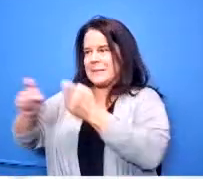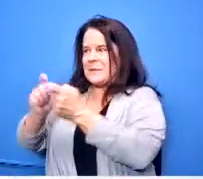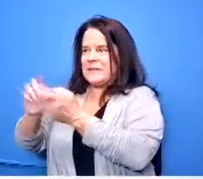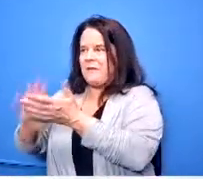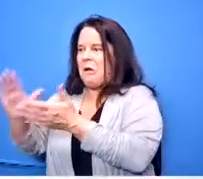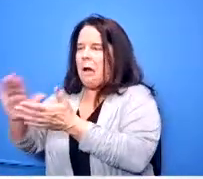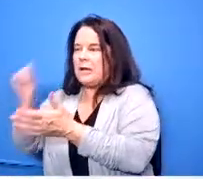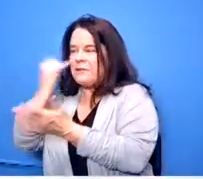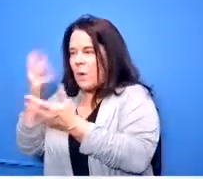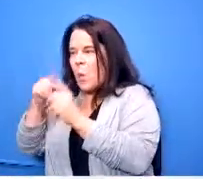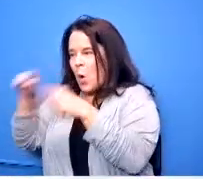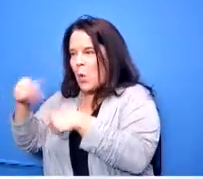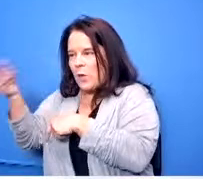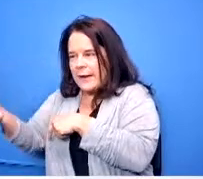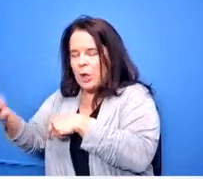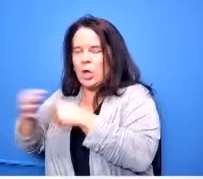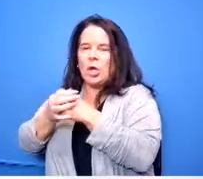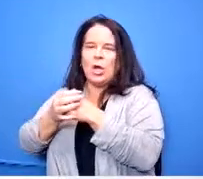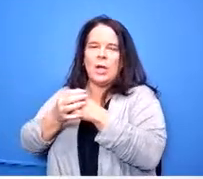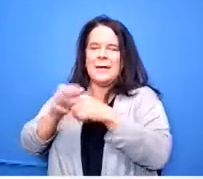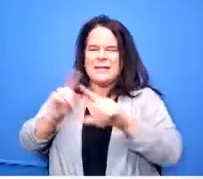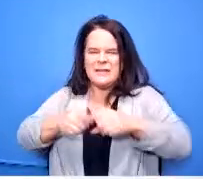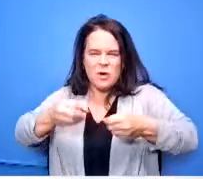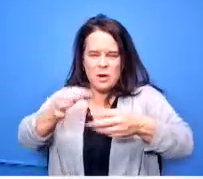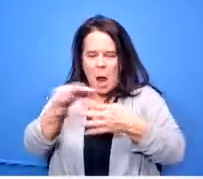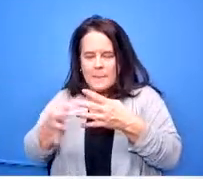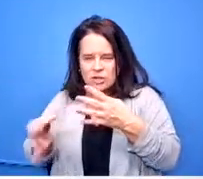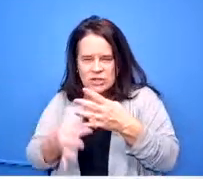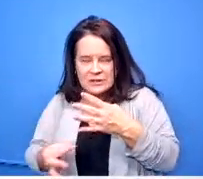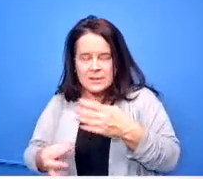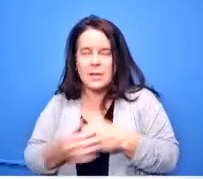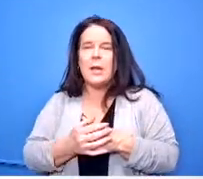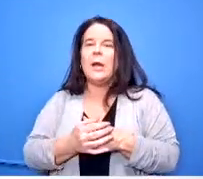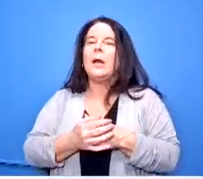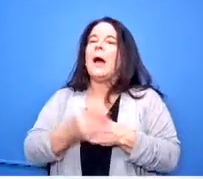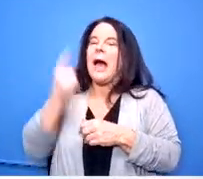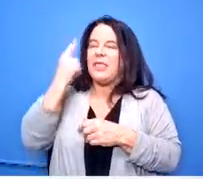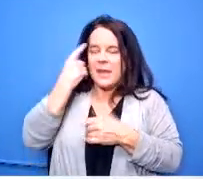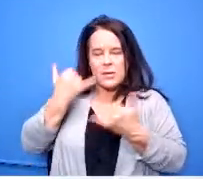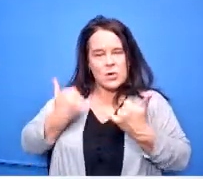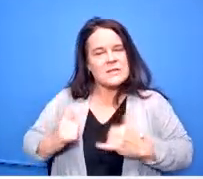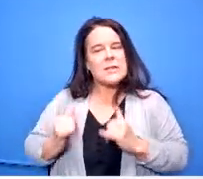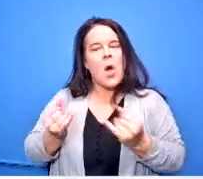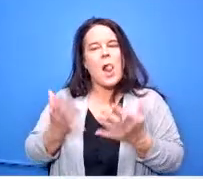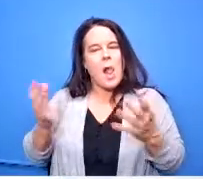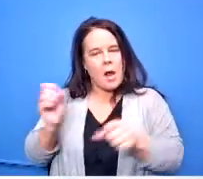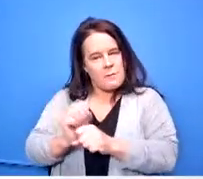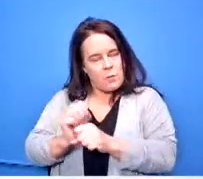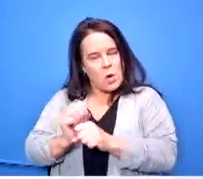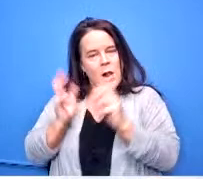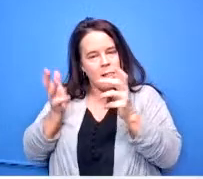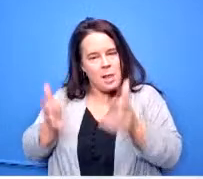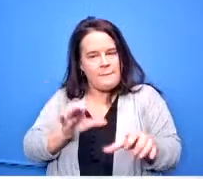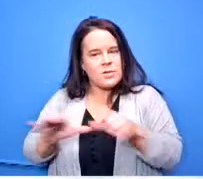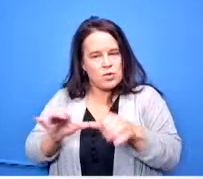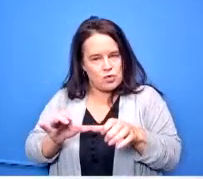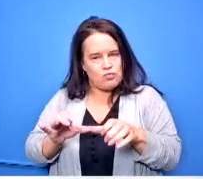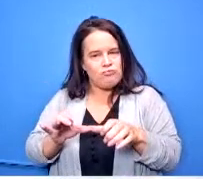want to go there so i think we still have a lot of work to do there but i i certainly understand and